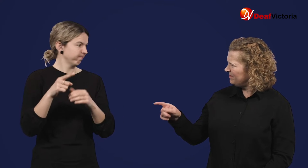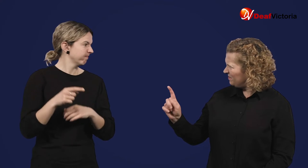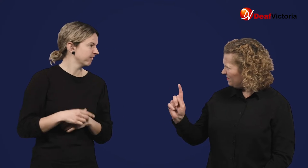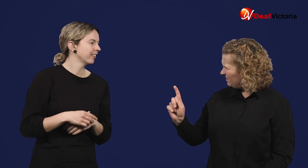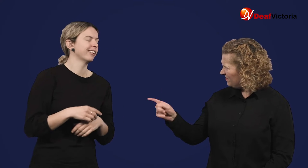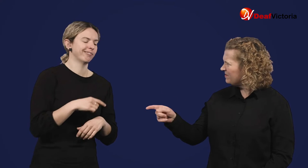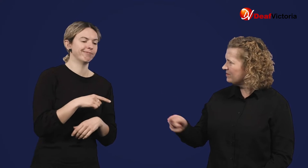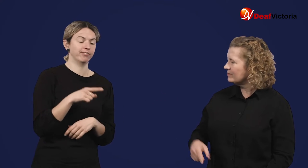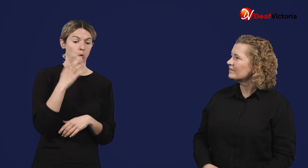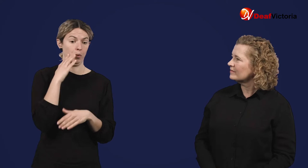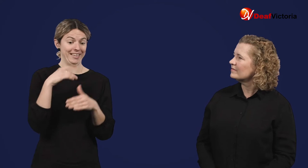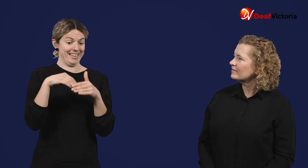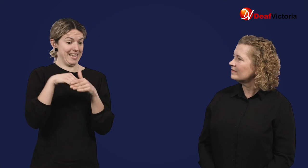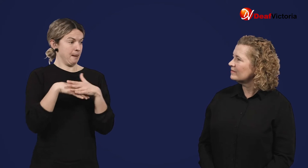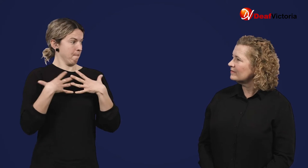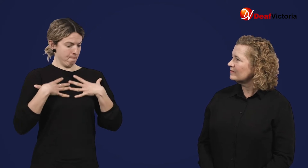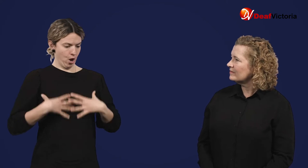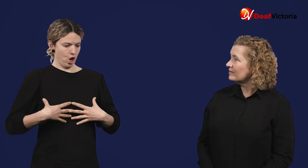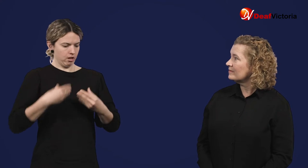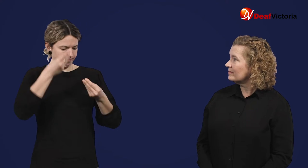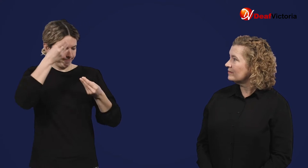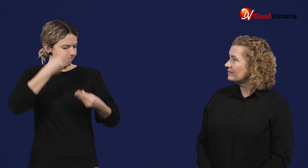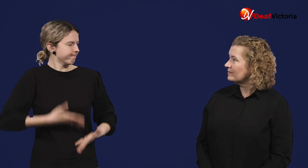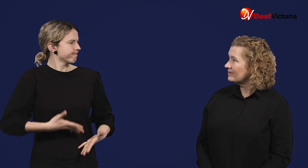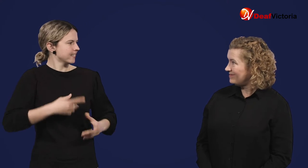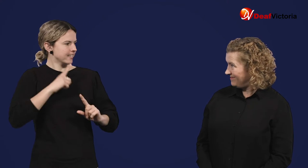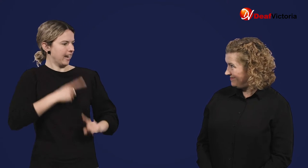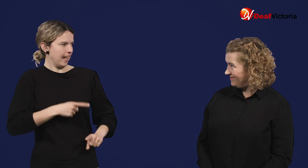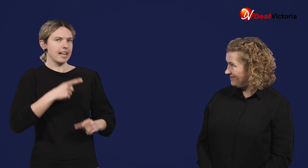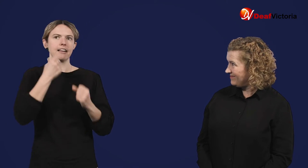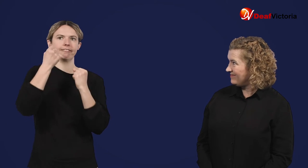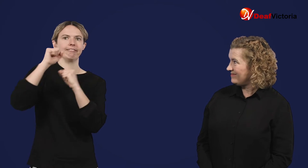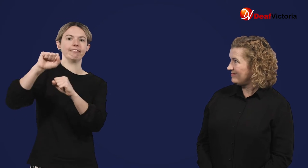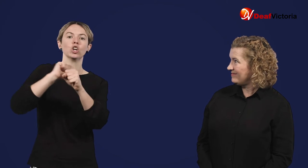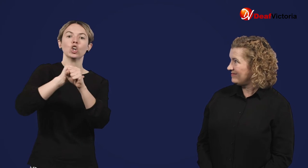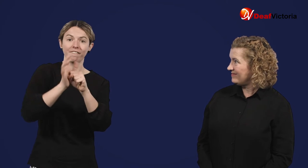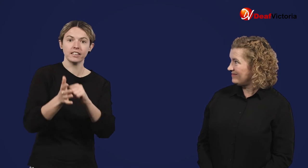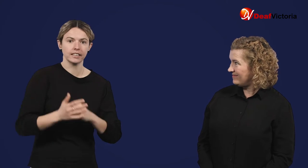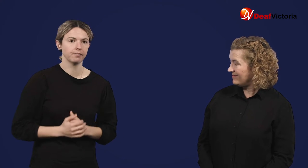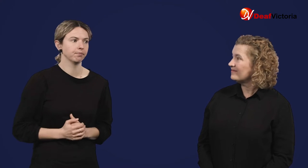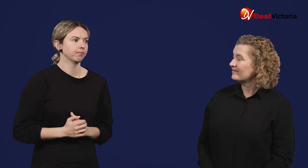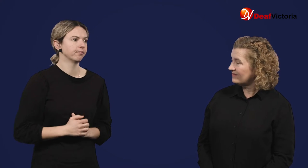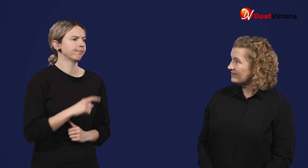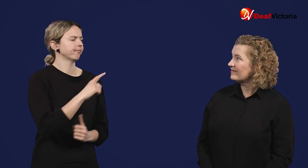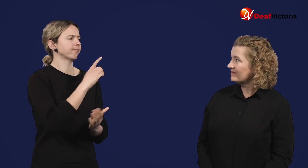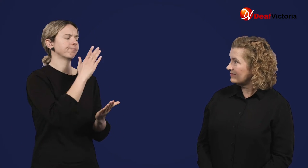Hold on, what's that? When it is introduced to your body, it tells it to make an immune response against COVID-19.